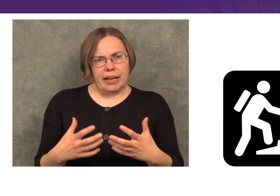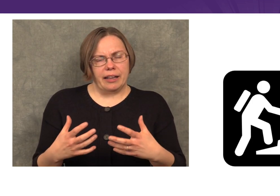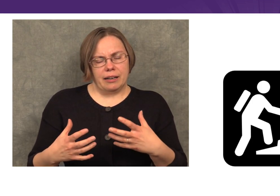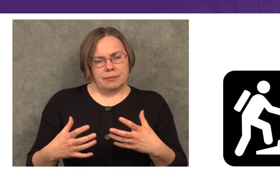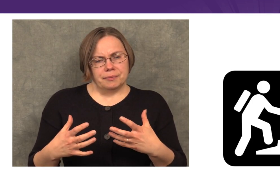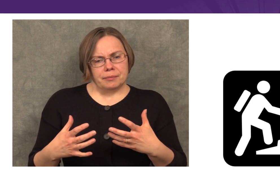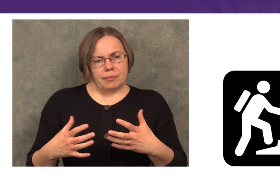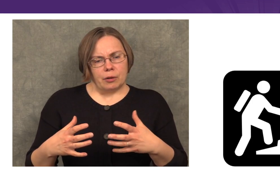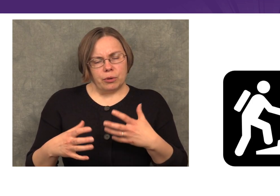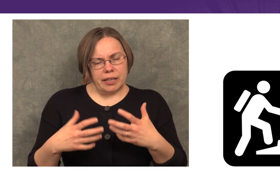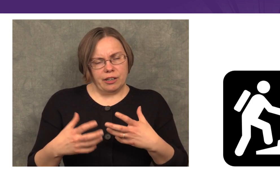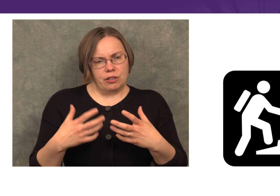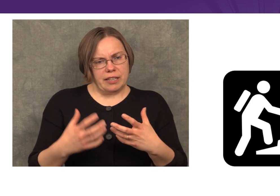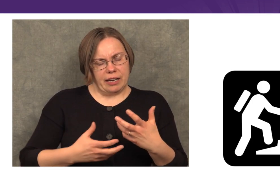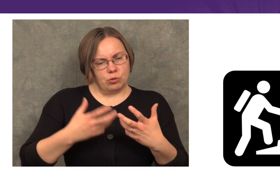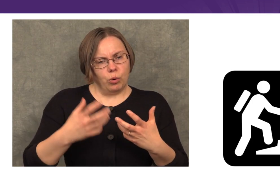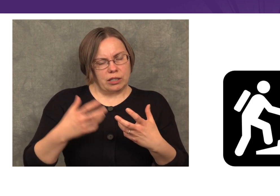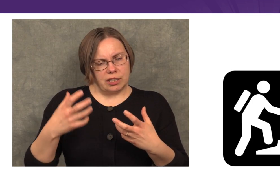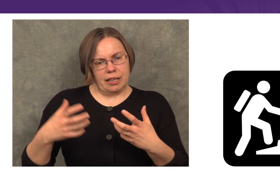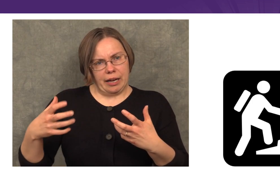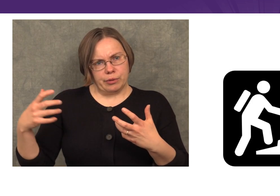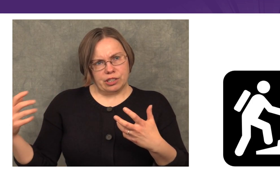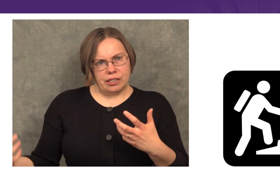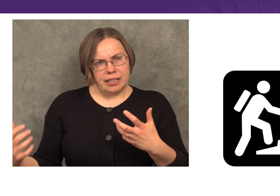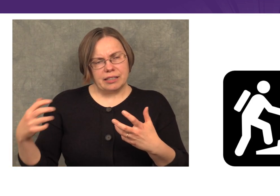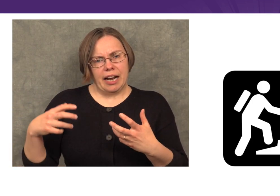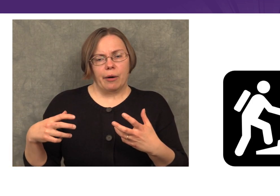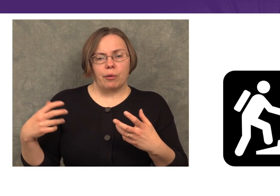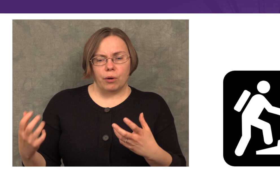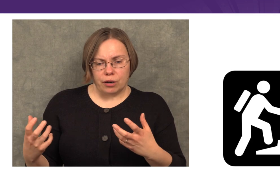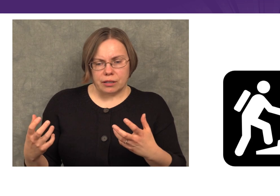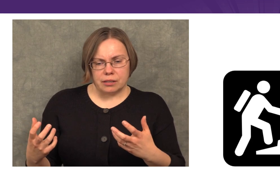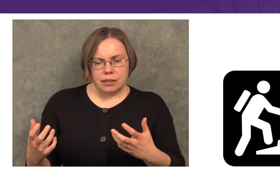that really understands what skill acquisition is and how it works,